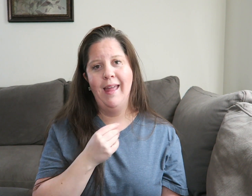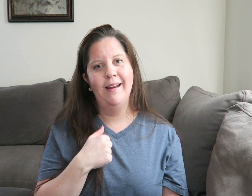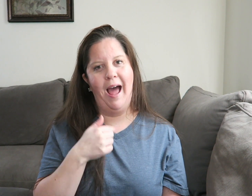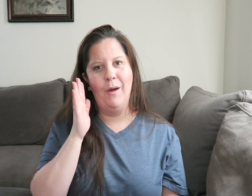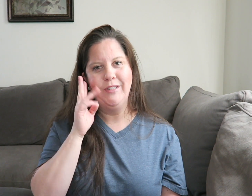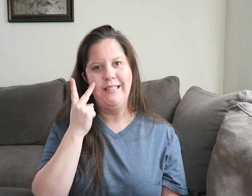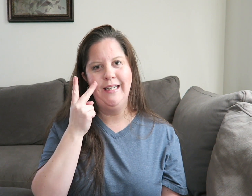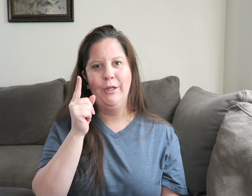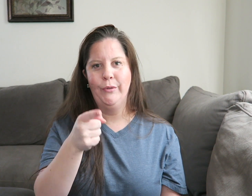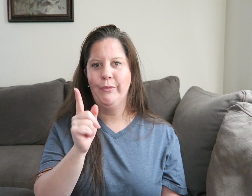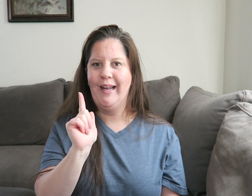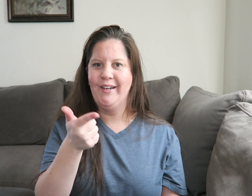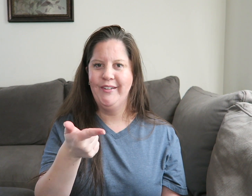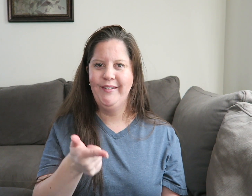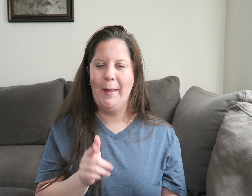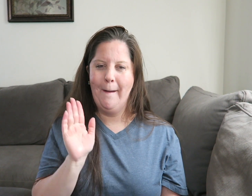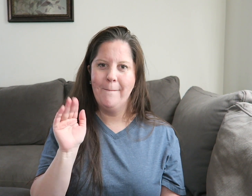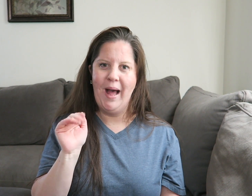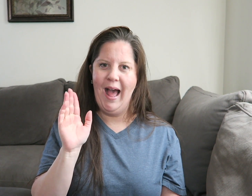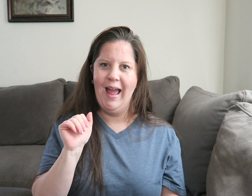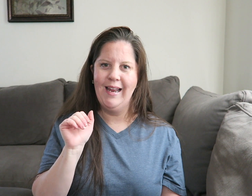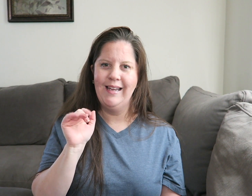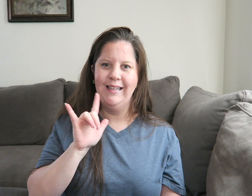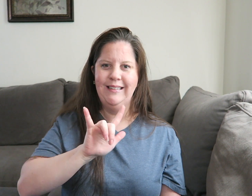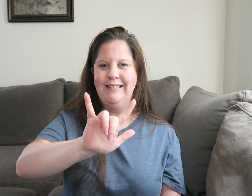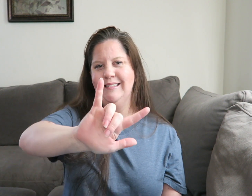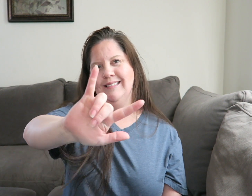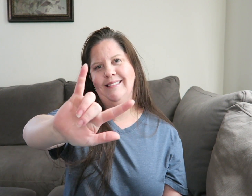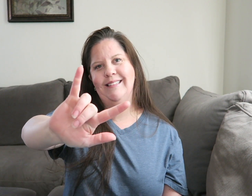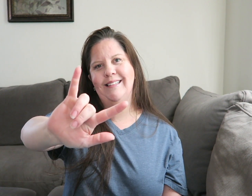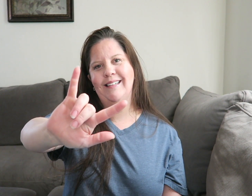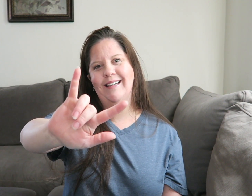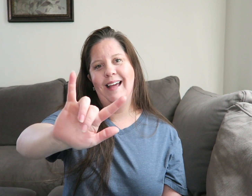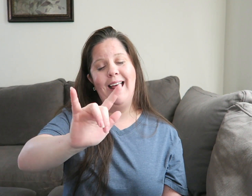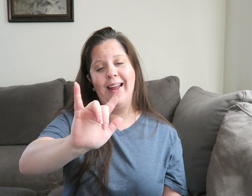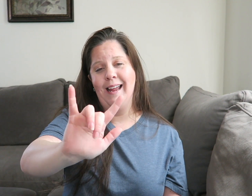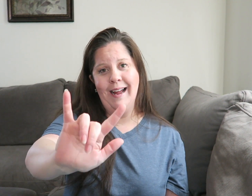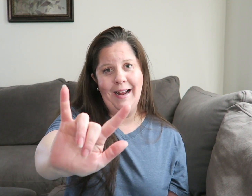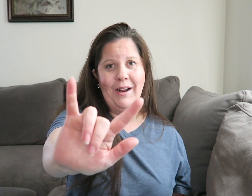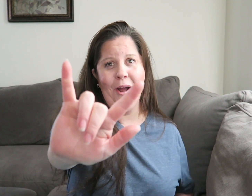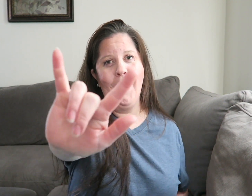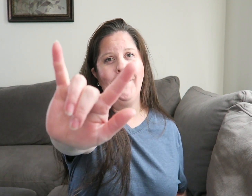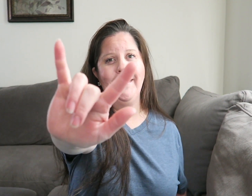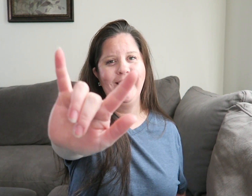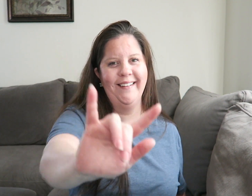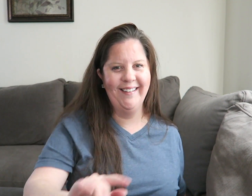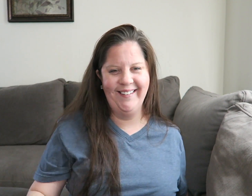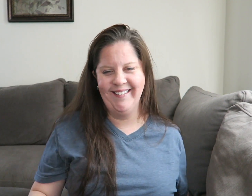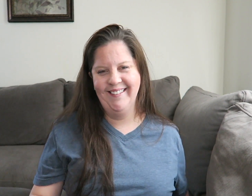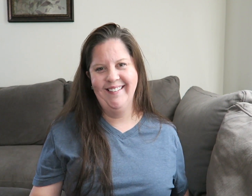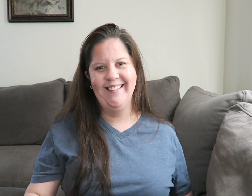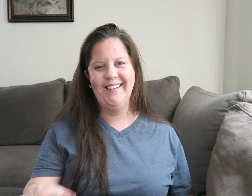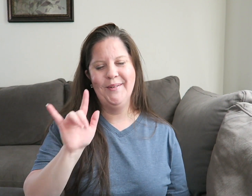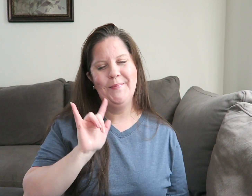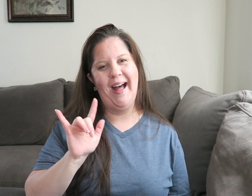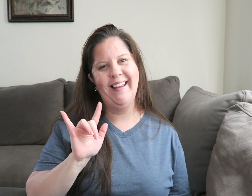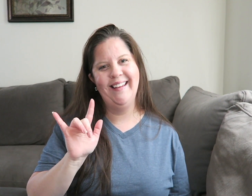And I will see you later Bye I can't go up Bye